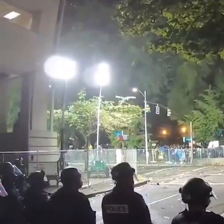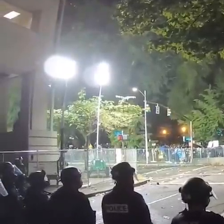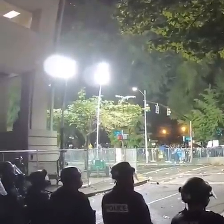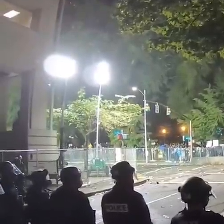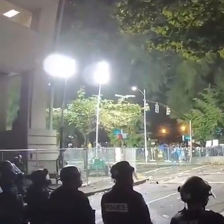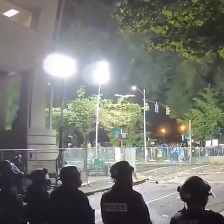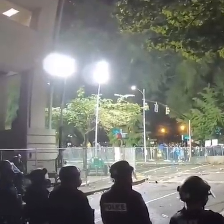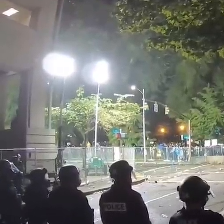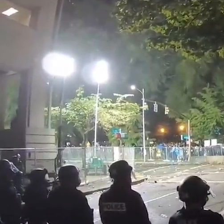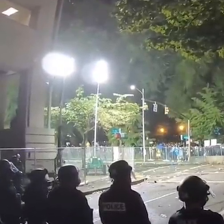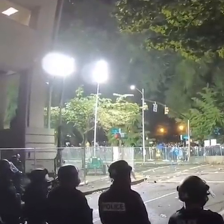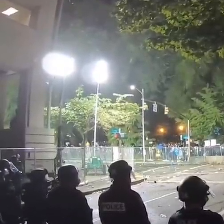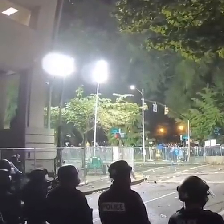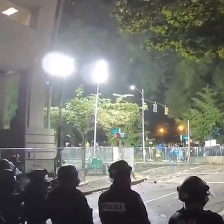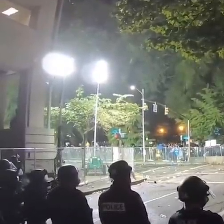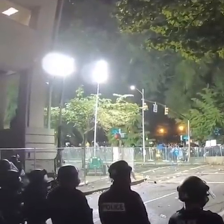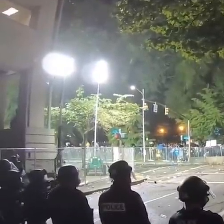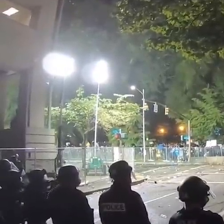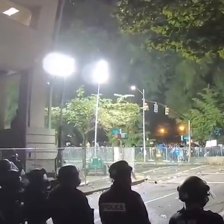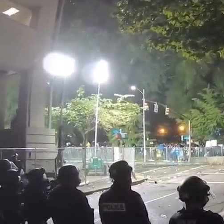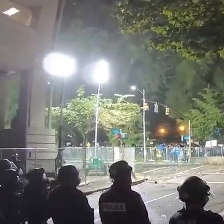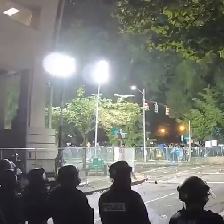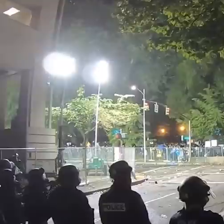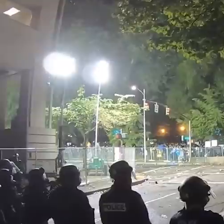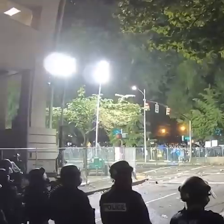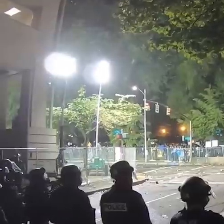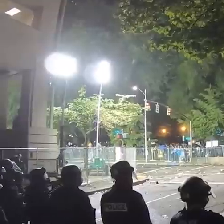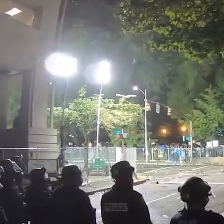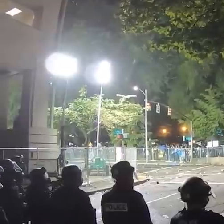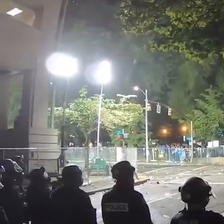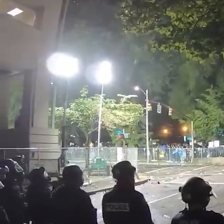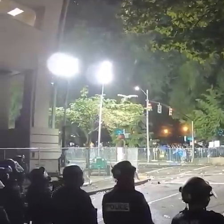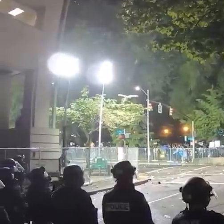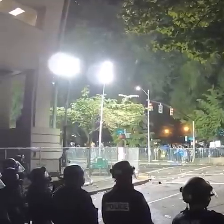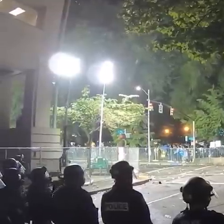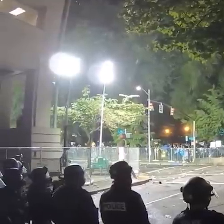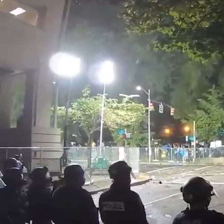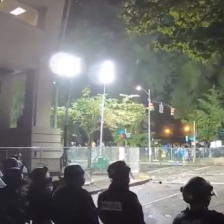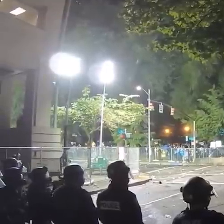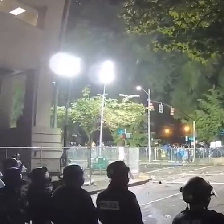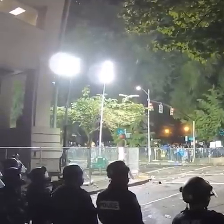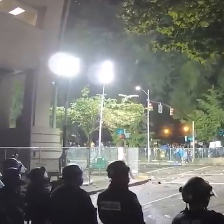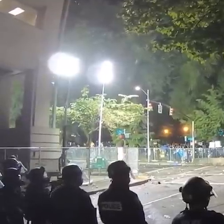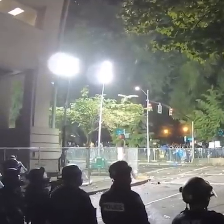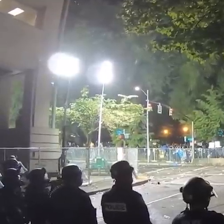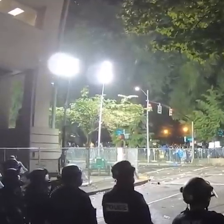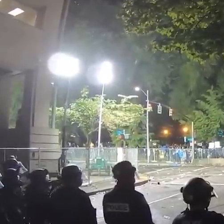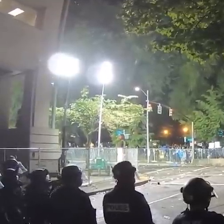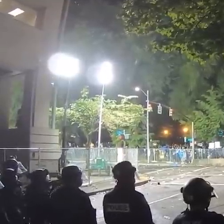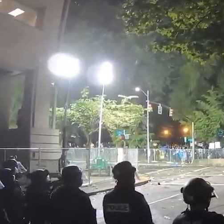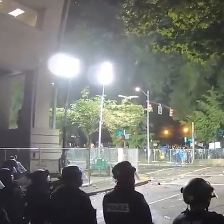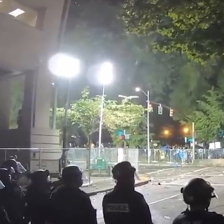activity and we made a decision, in an attempt to de-escalate this